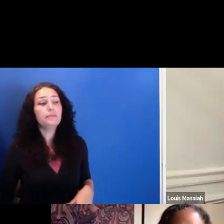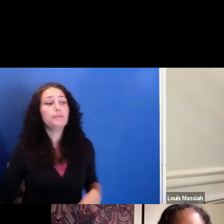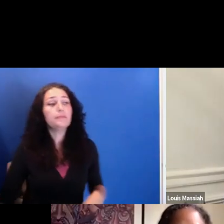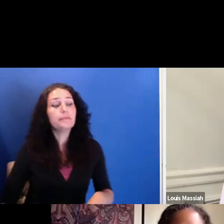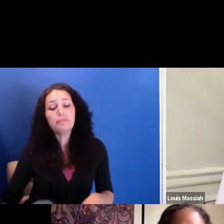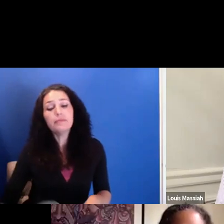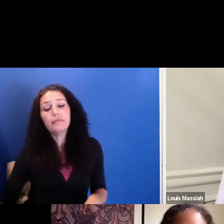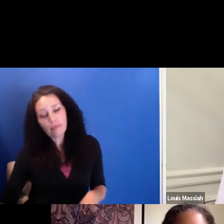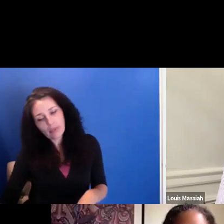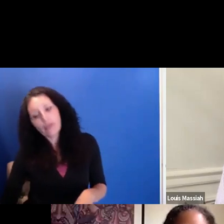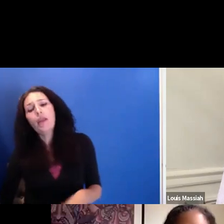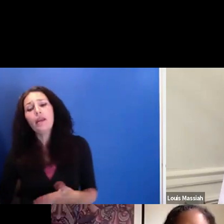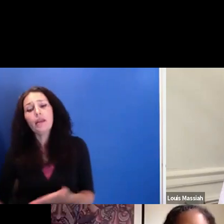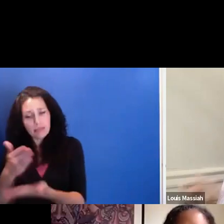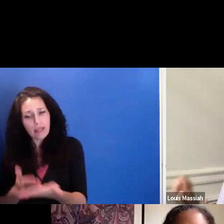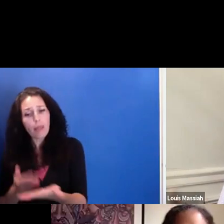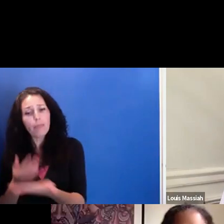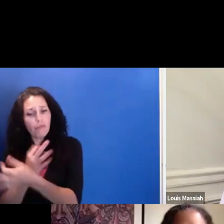Some are relatively low cost. Check it out.